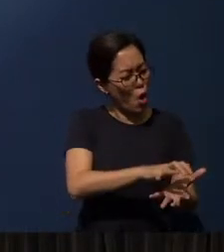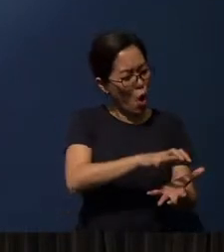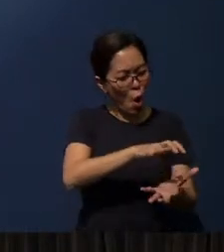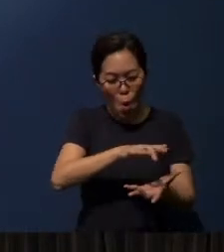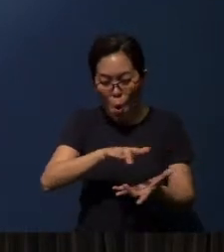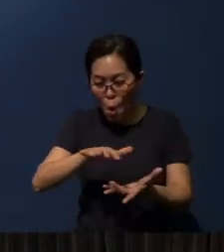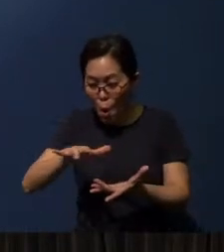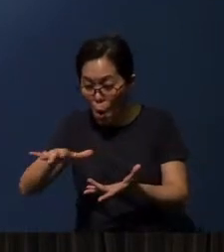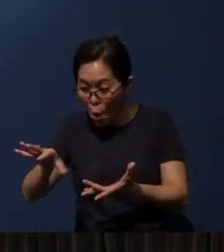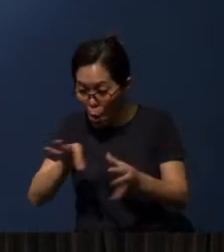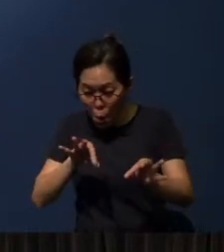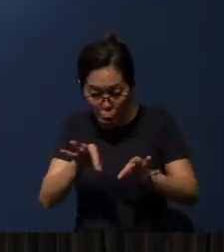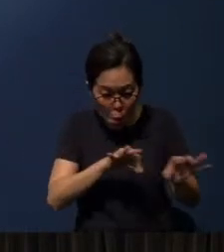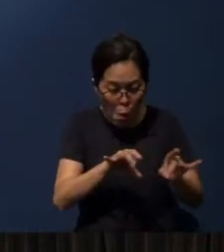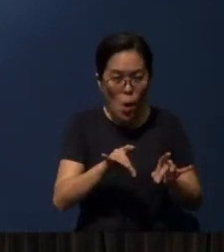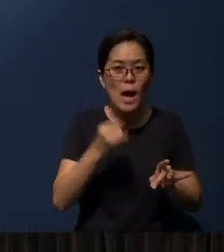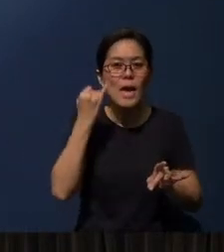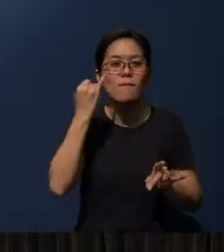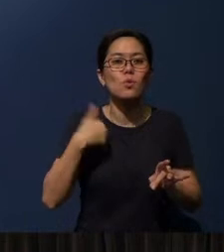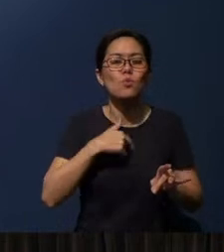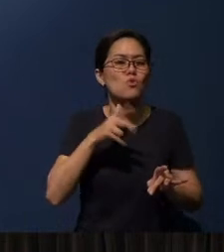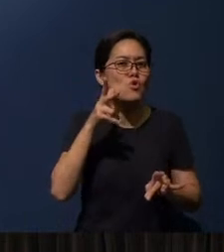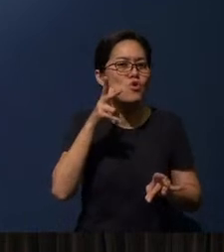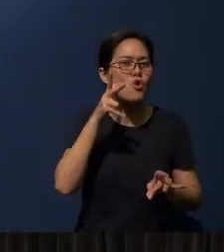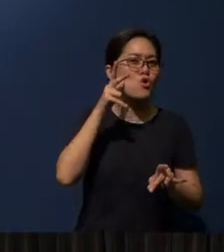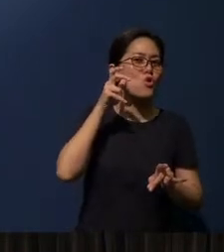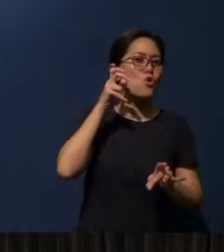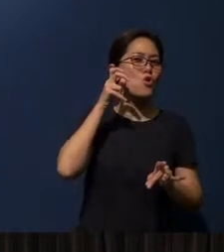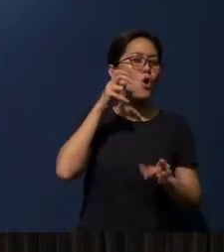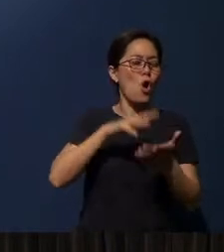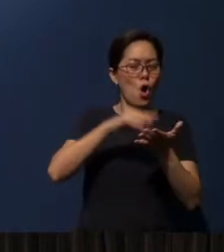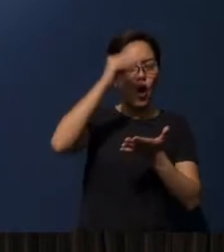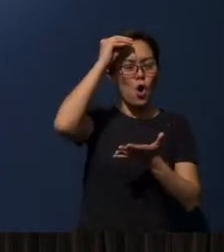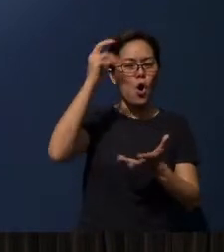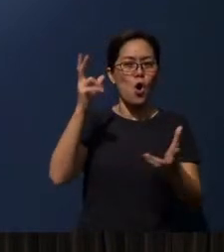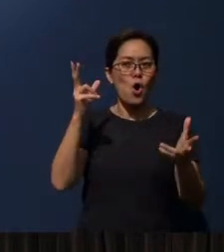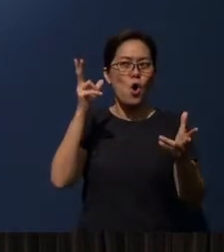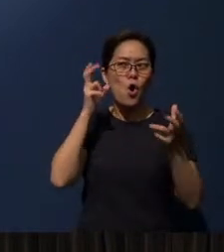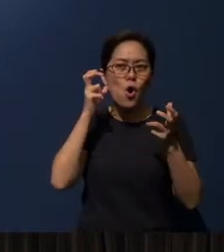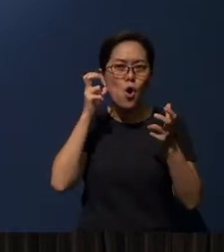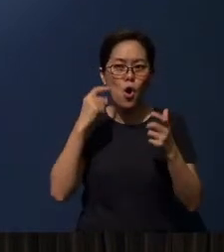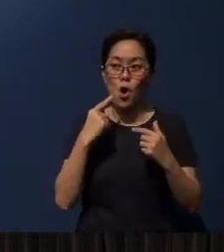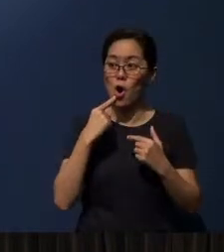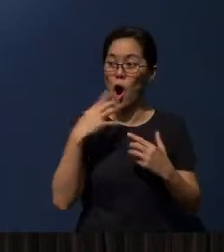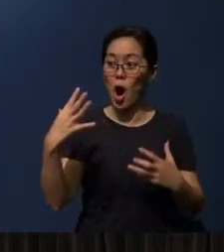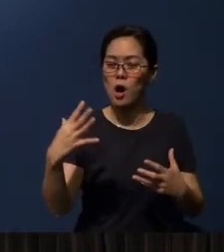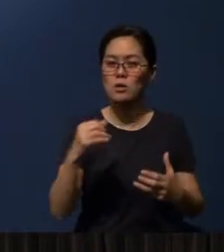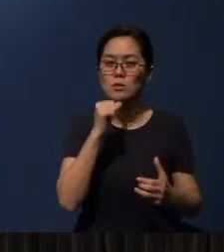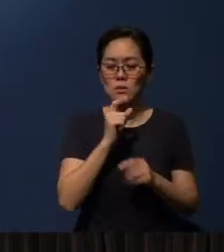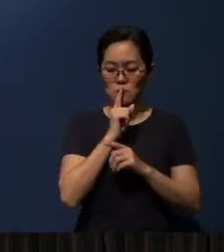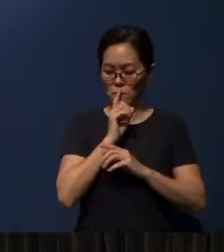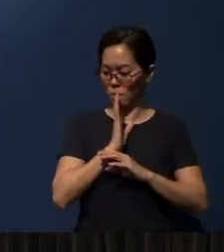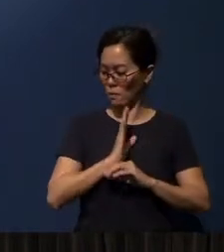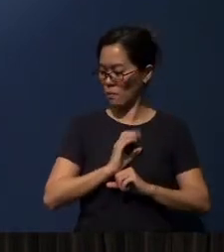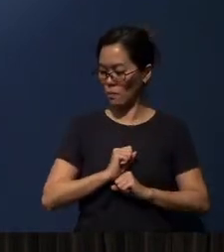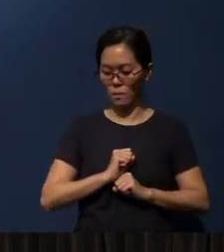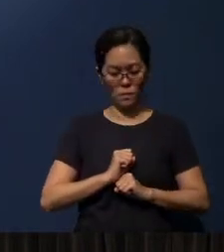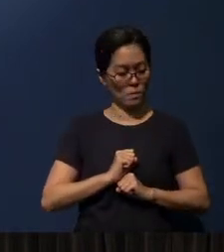if we also learn to read it aloud, and hear it aloud often, instead of just quietly, as in our modern days,